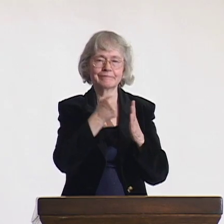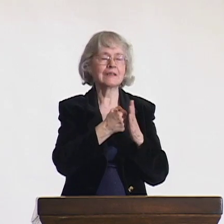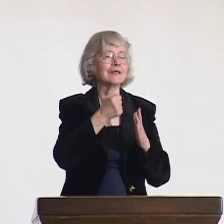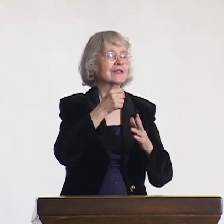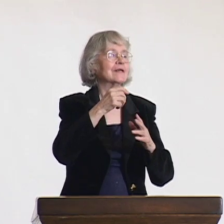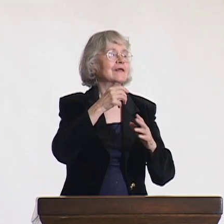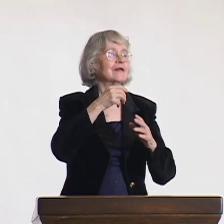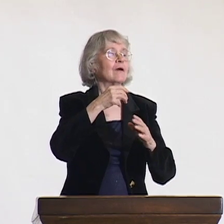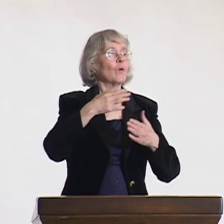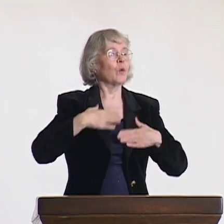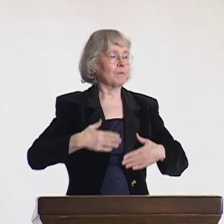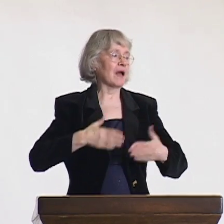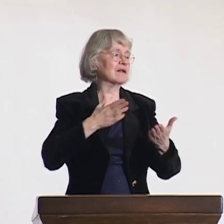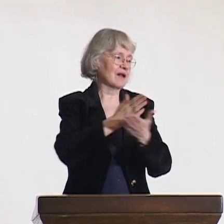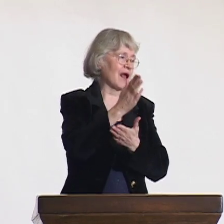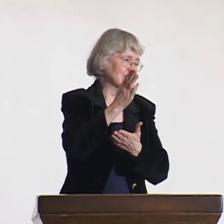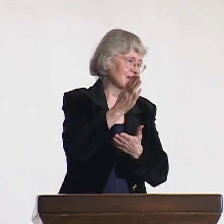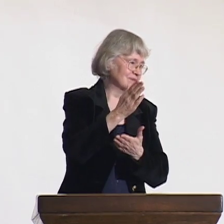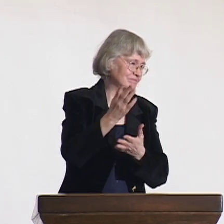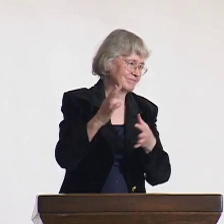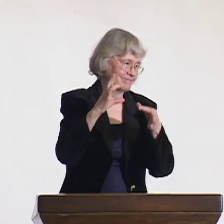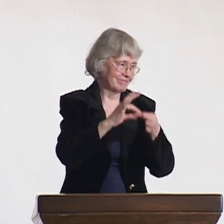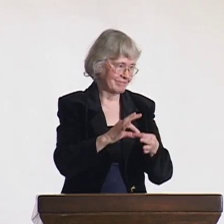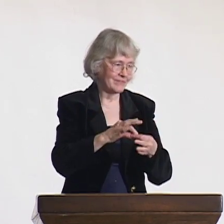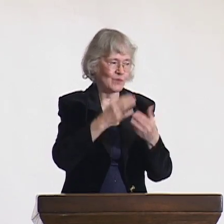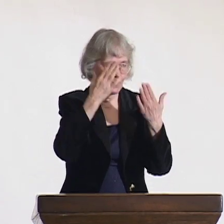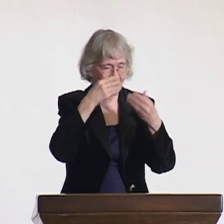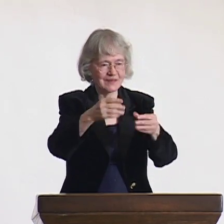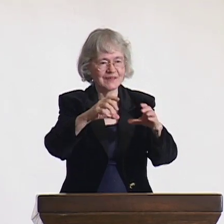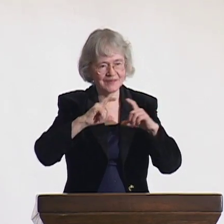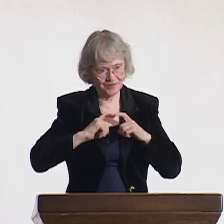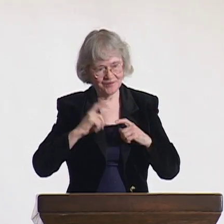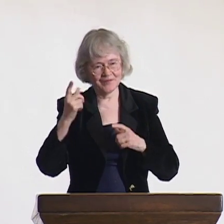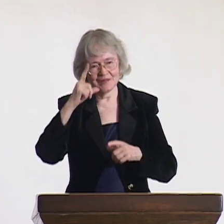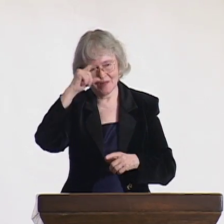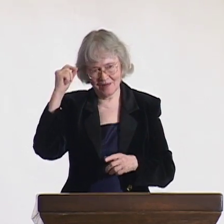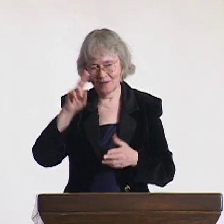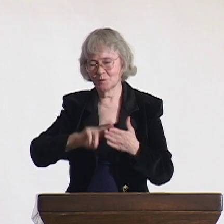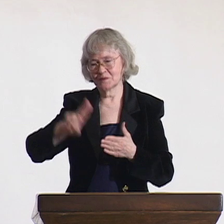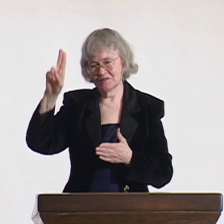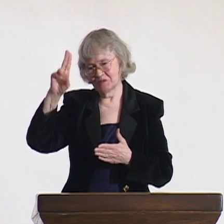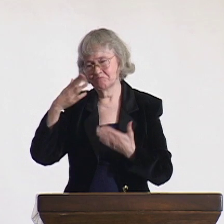It's in law because I have fought for human rights for a long time.